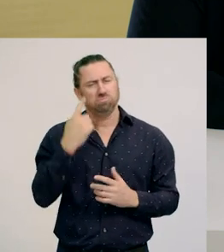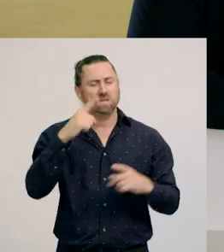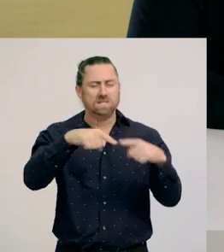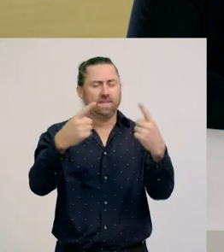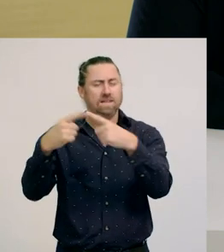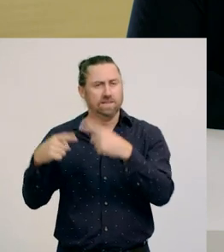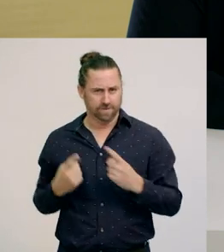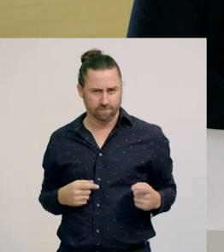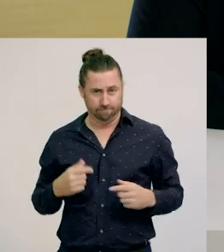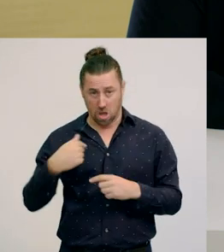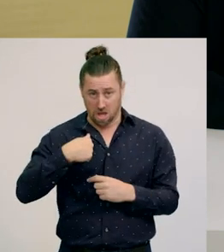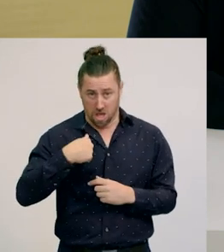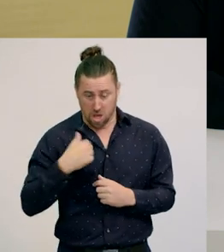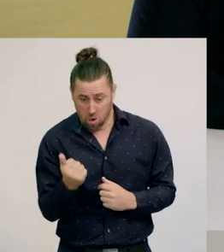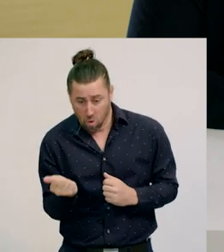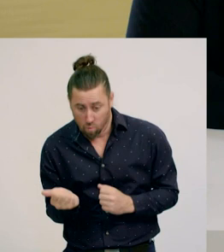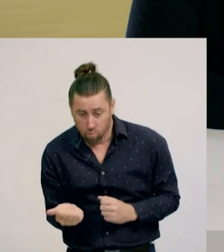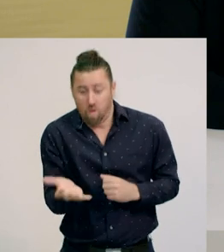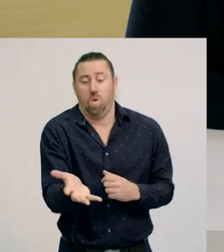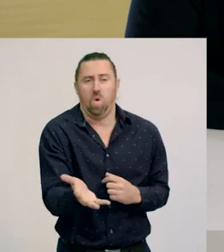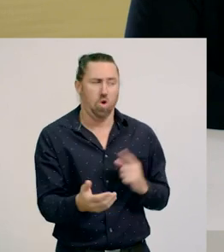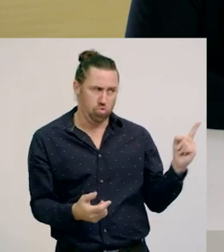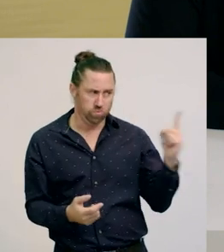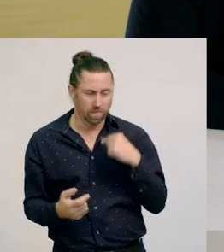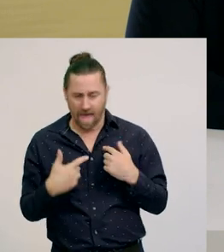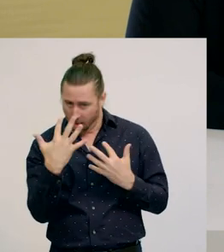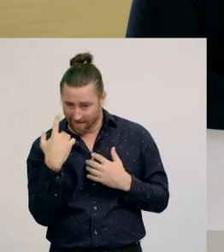I’m going to roll the dice, and then you say how many you see. Okay?